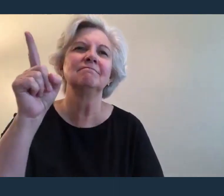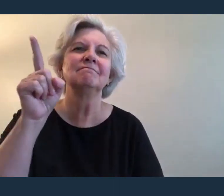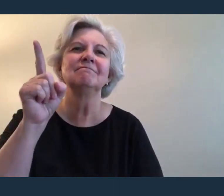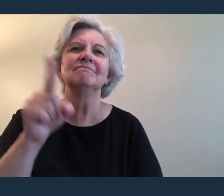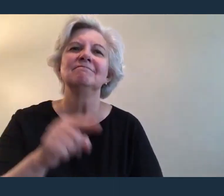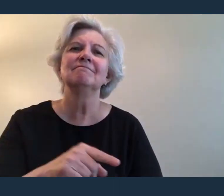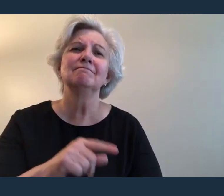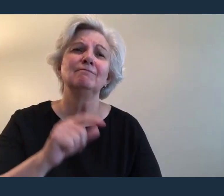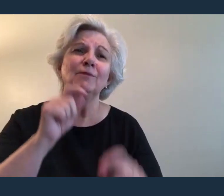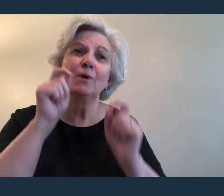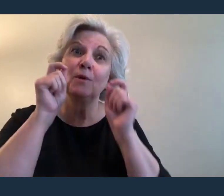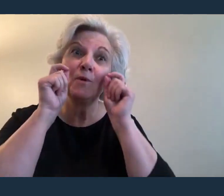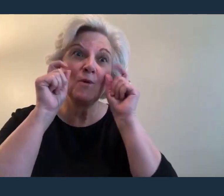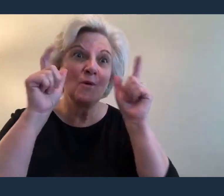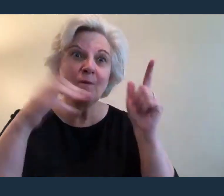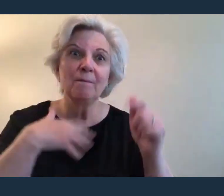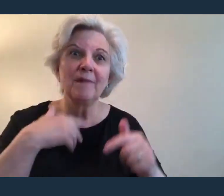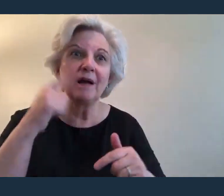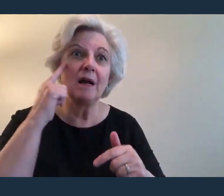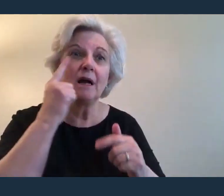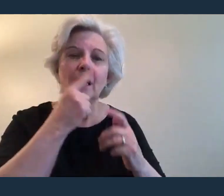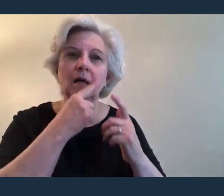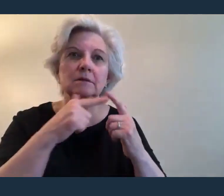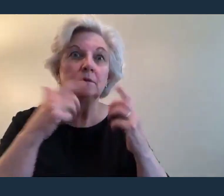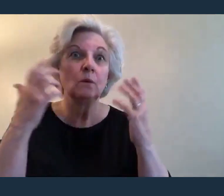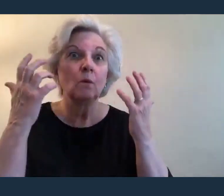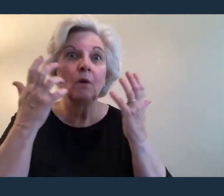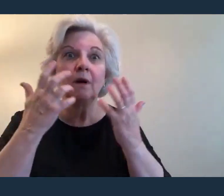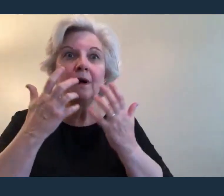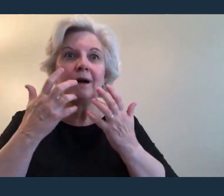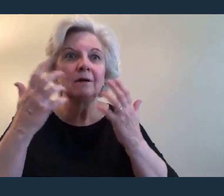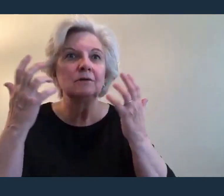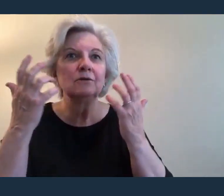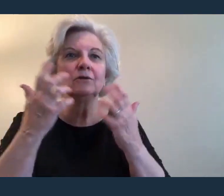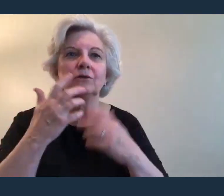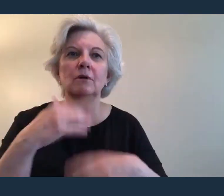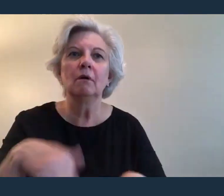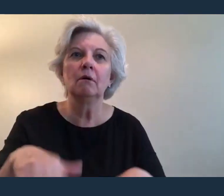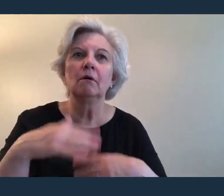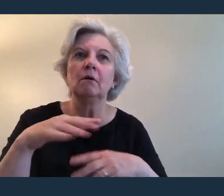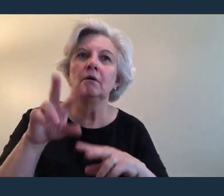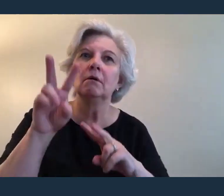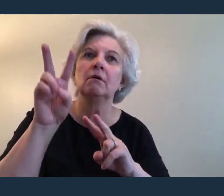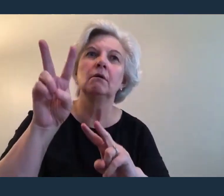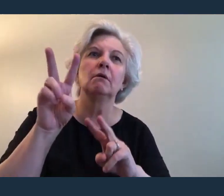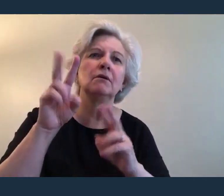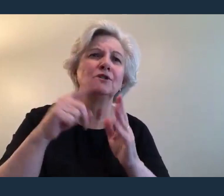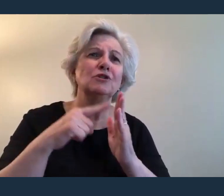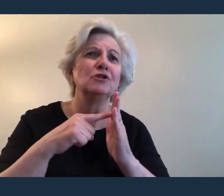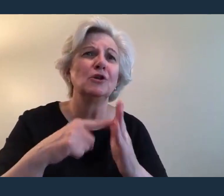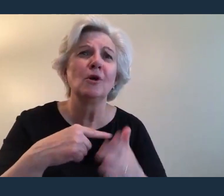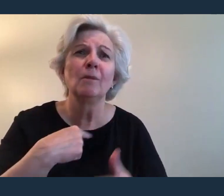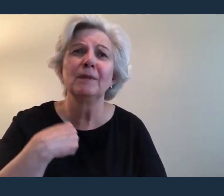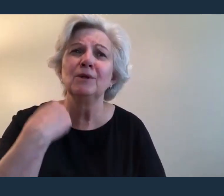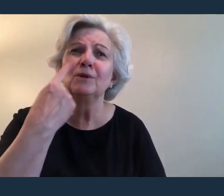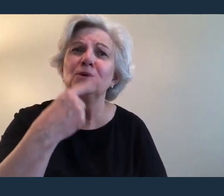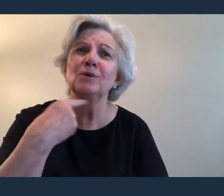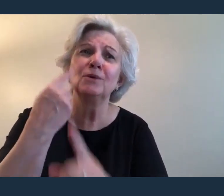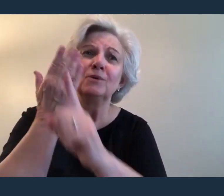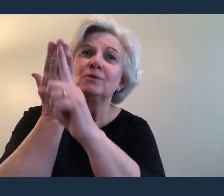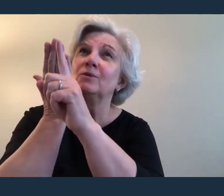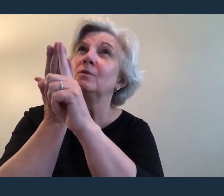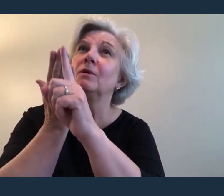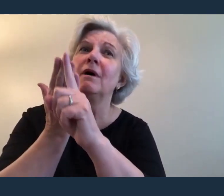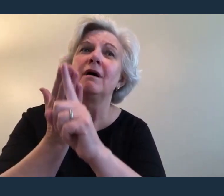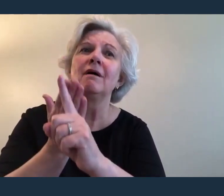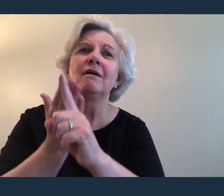Open up my eyes in wonder And show me who You are